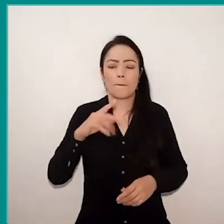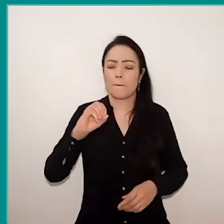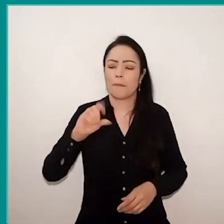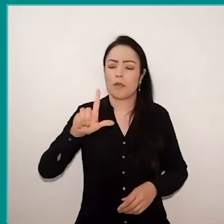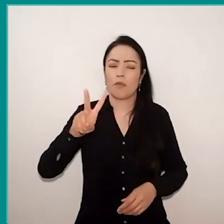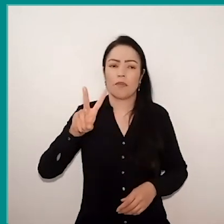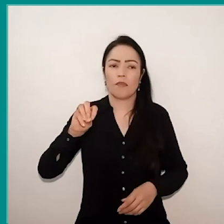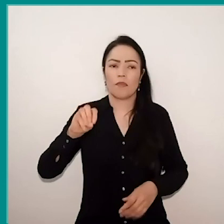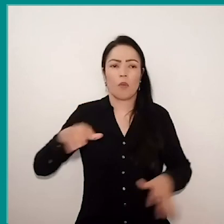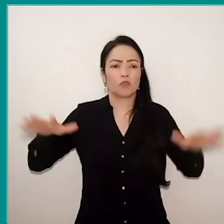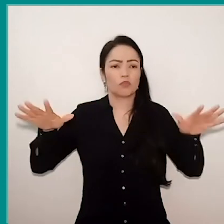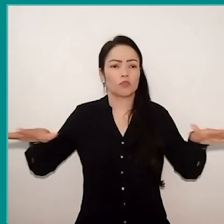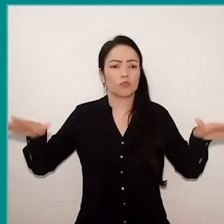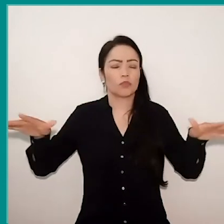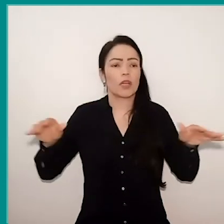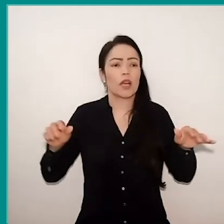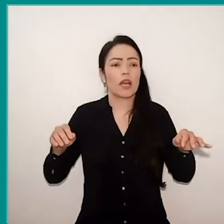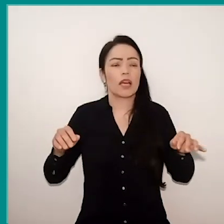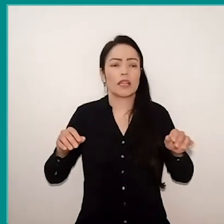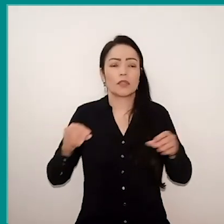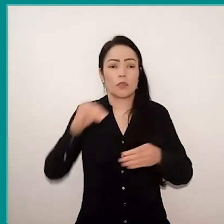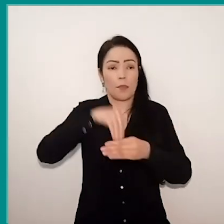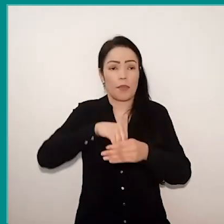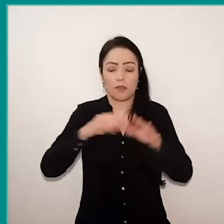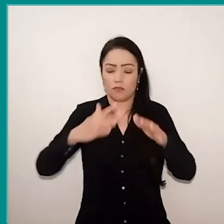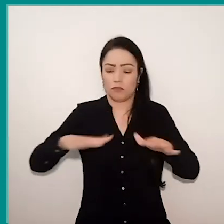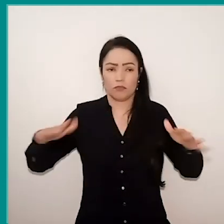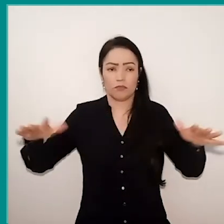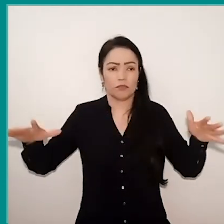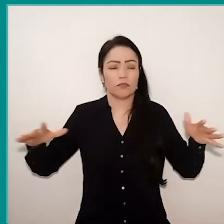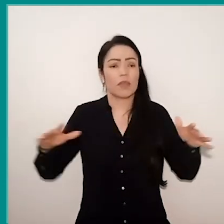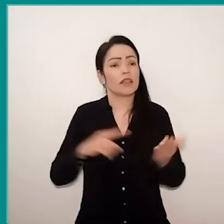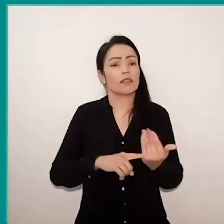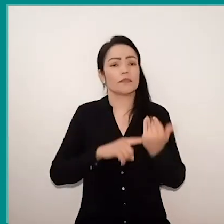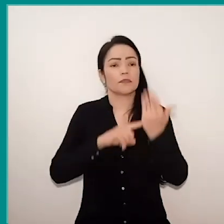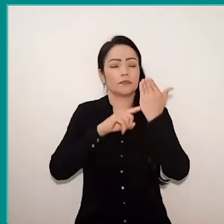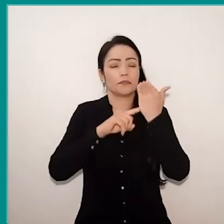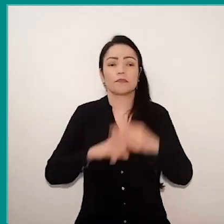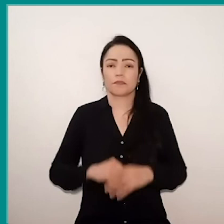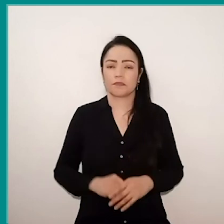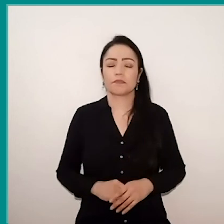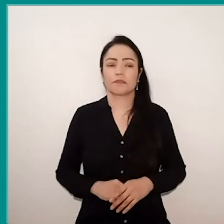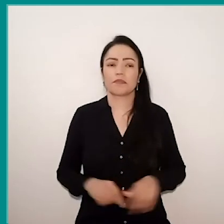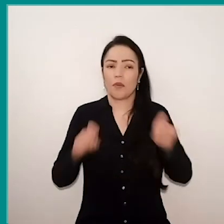with this idea of a sea of technology. So, it's a computer that is open into the sea,